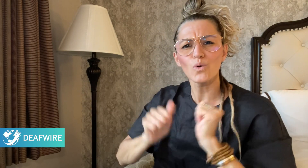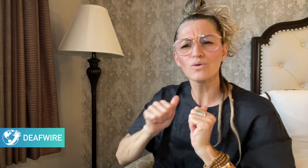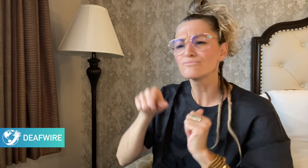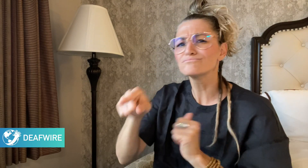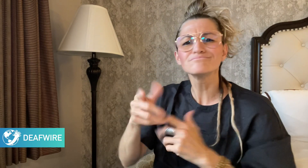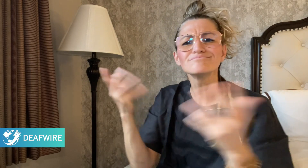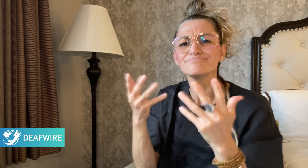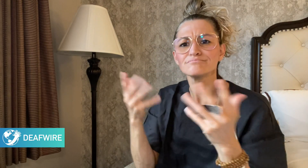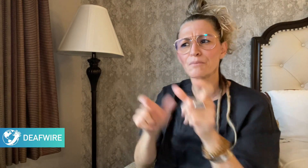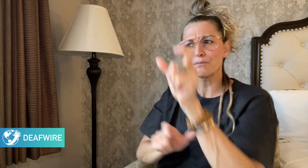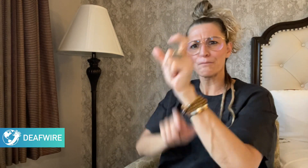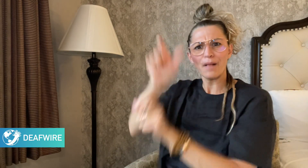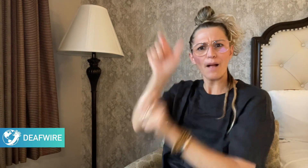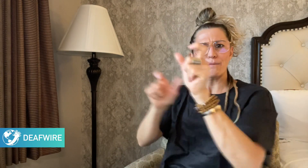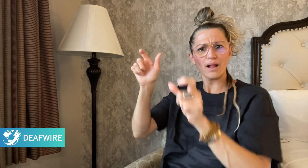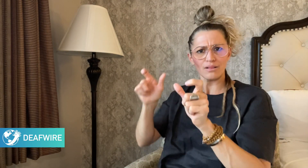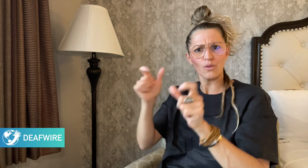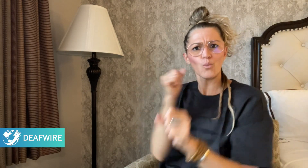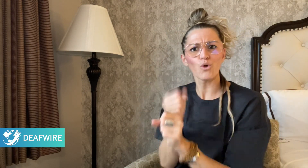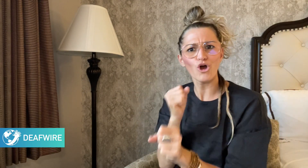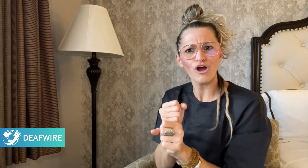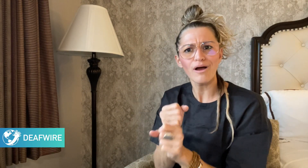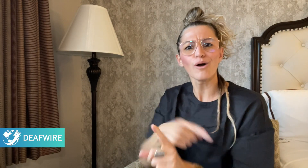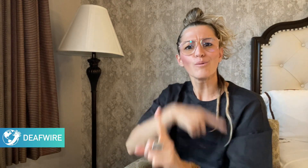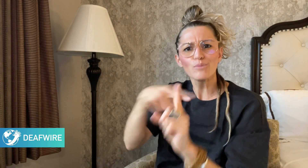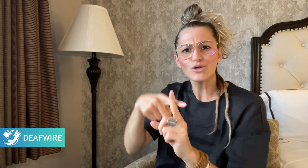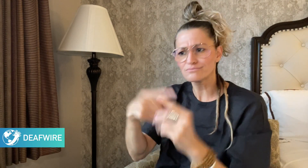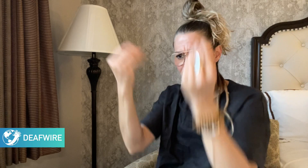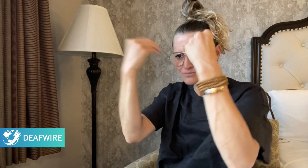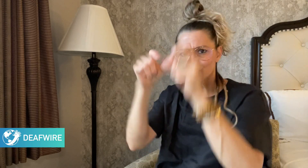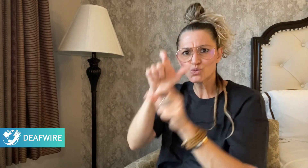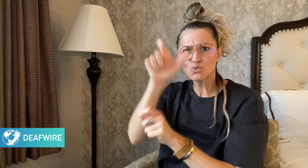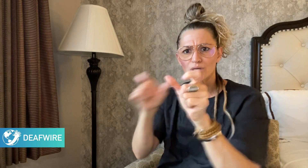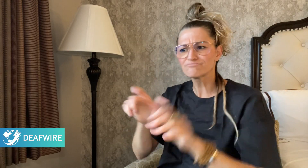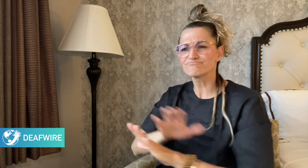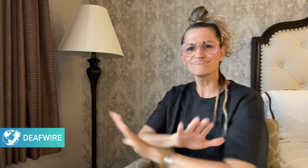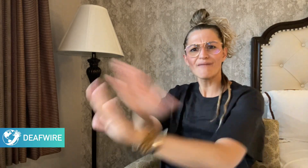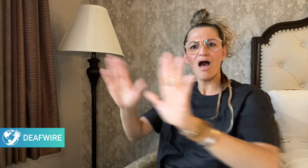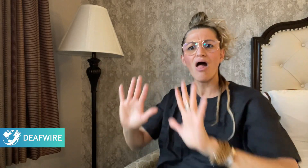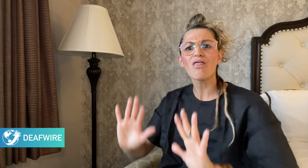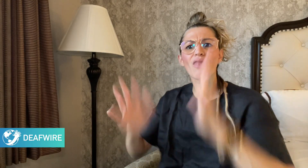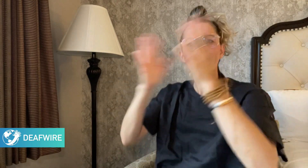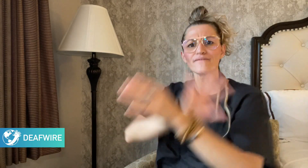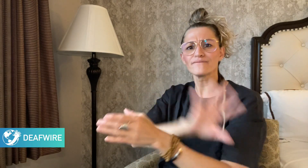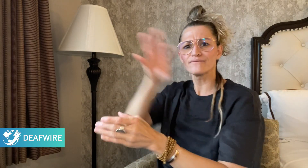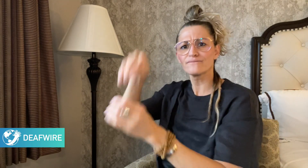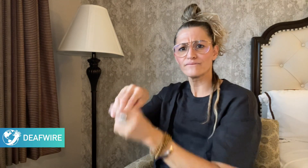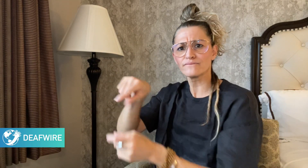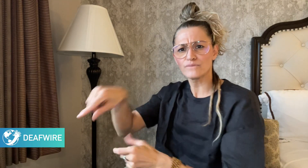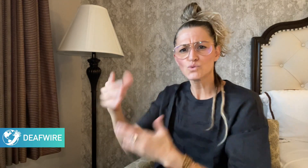at a fictional secondary school.